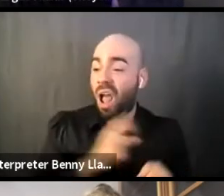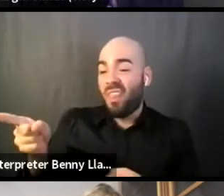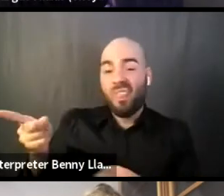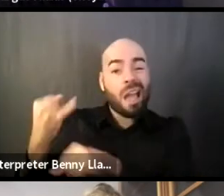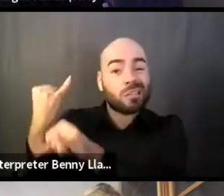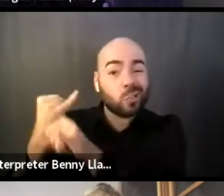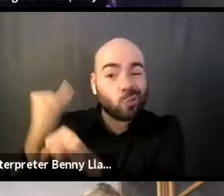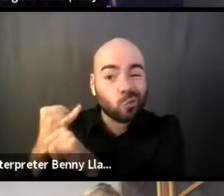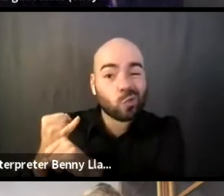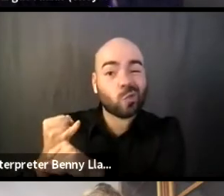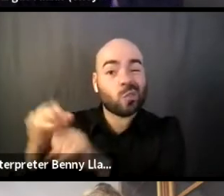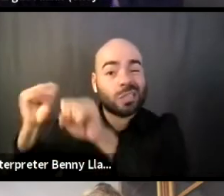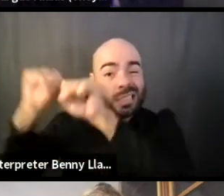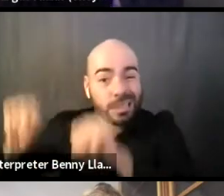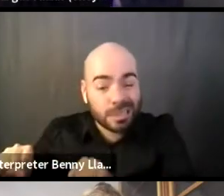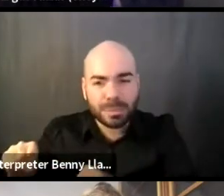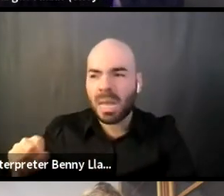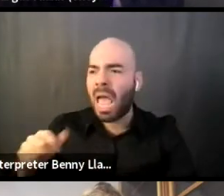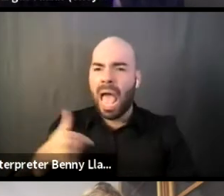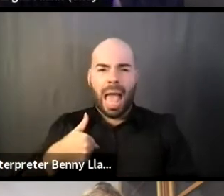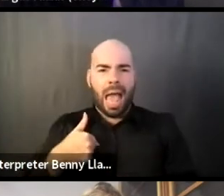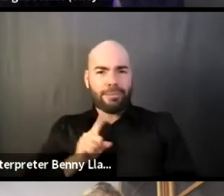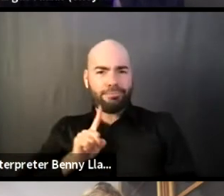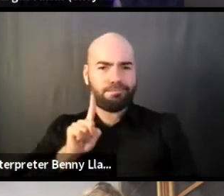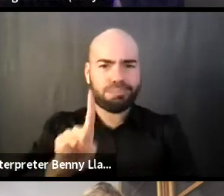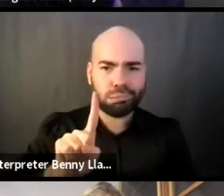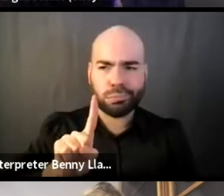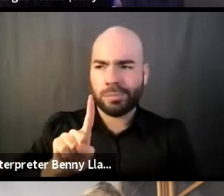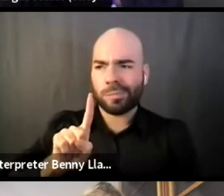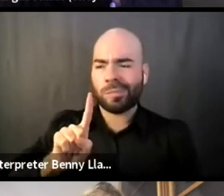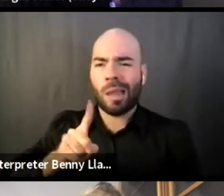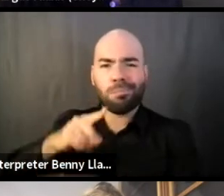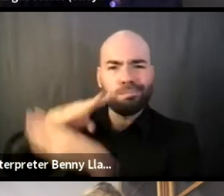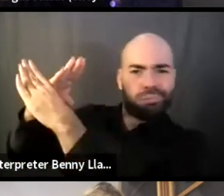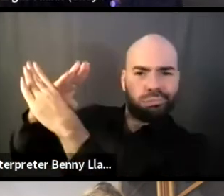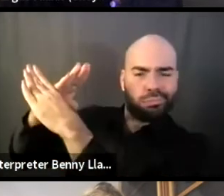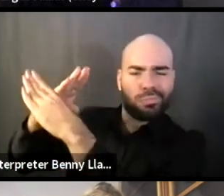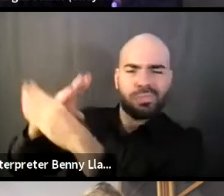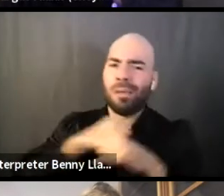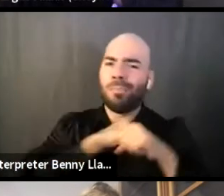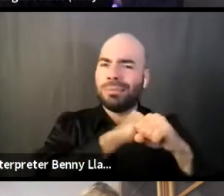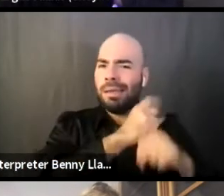And to circle back to our previous conversation, too, in understanding that there are gray areas,